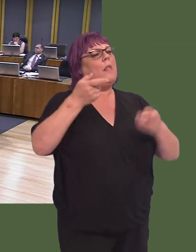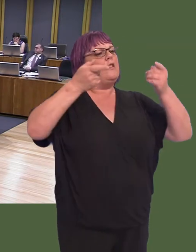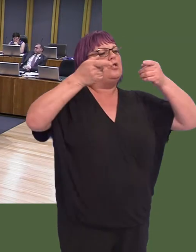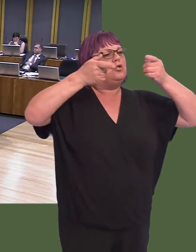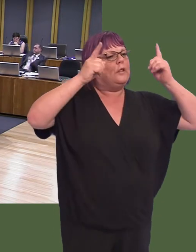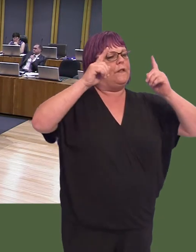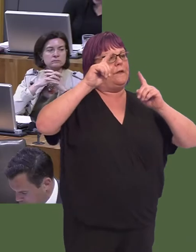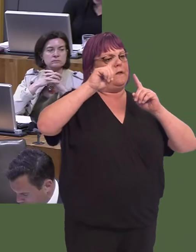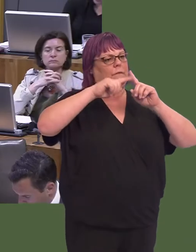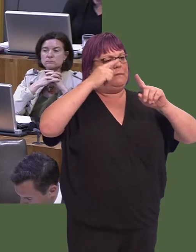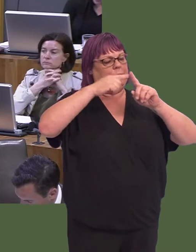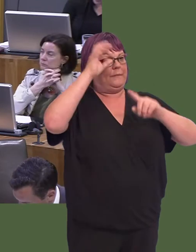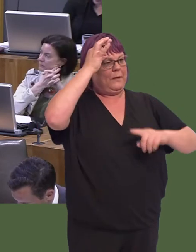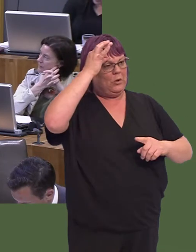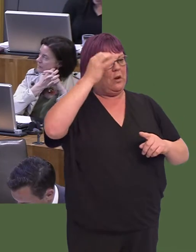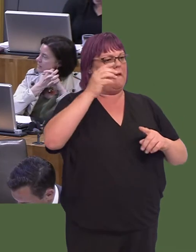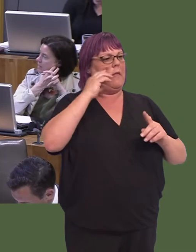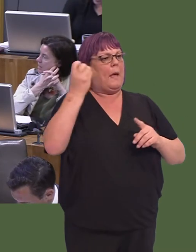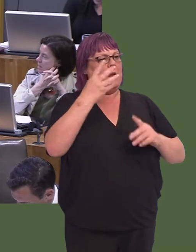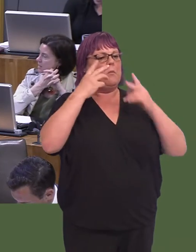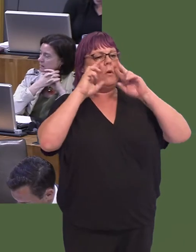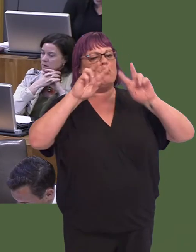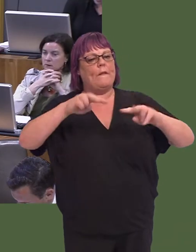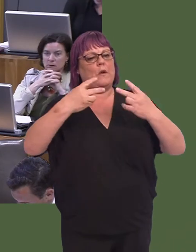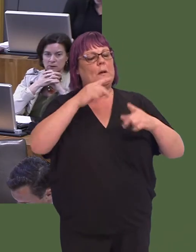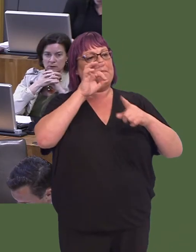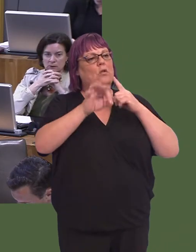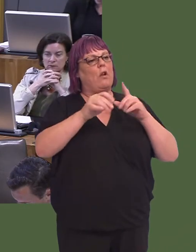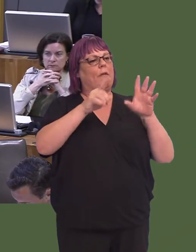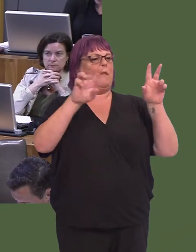services commissioner has commenced a clinically led review specifically on the amber